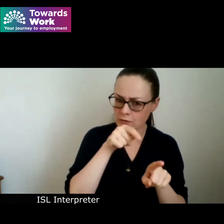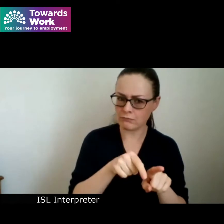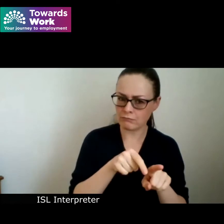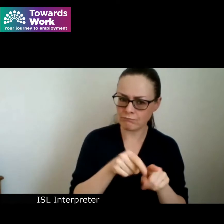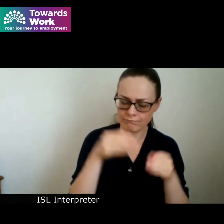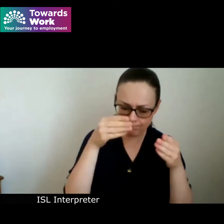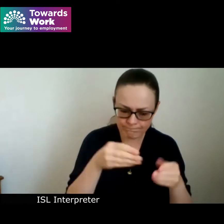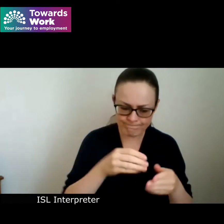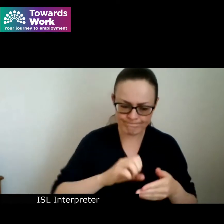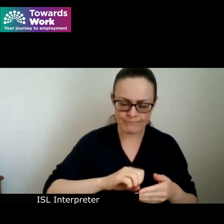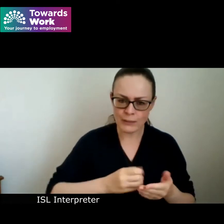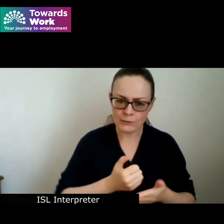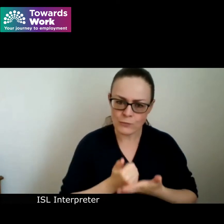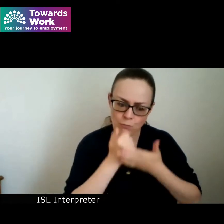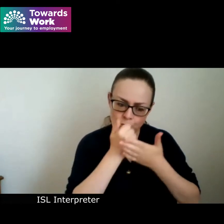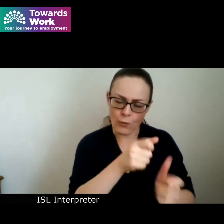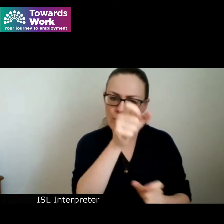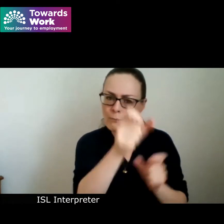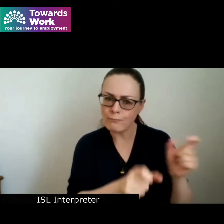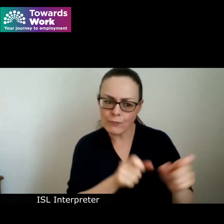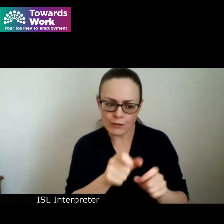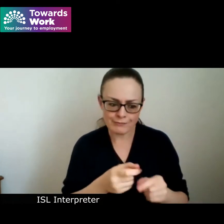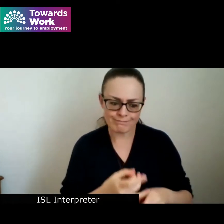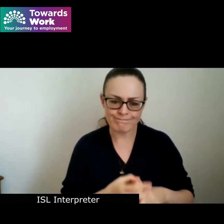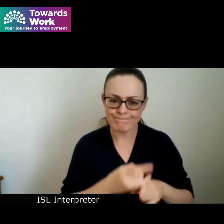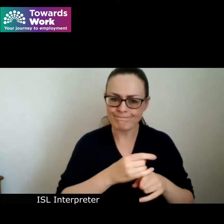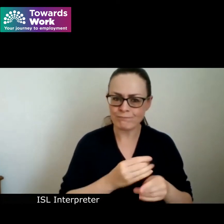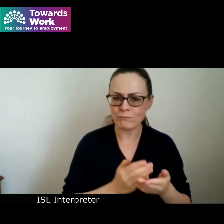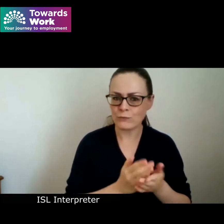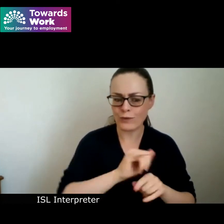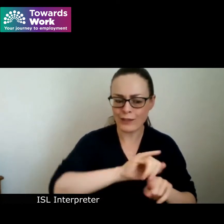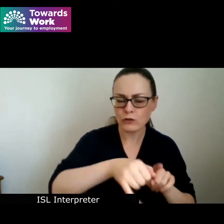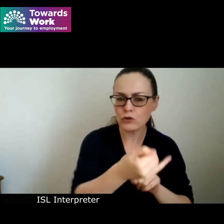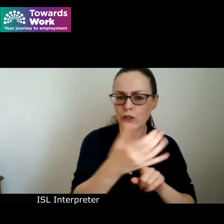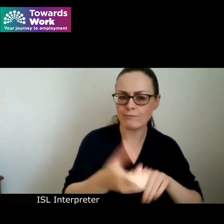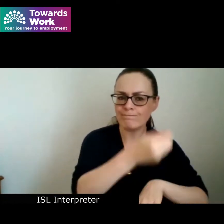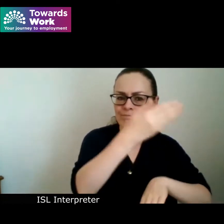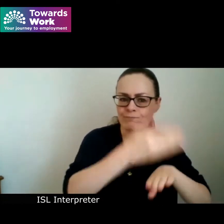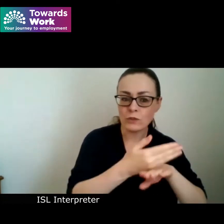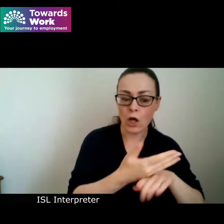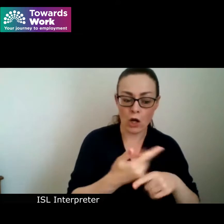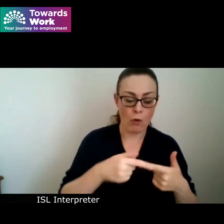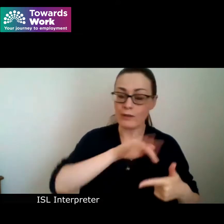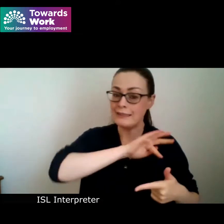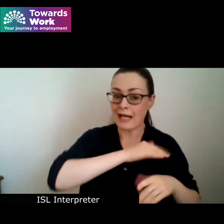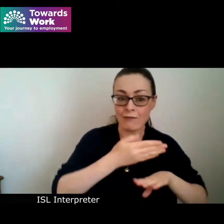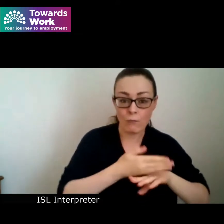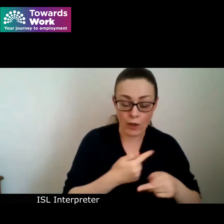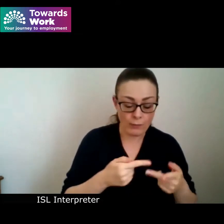support participants in their journey towards employment self-employment or further education